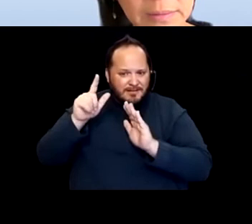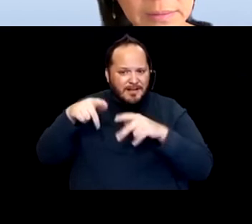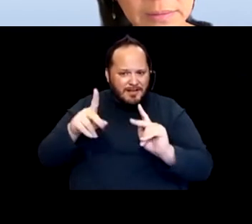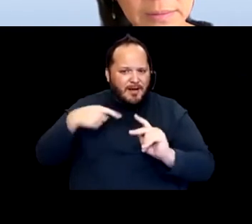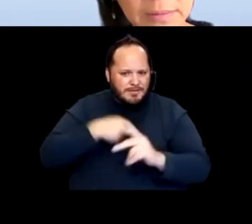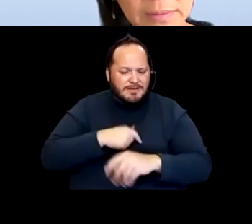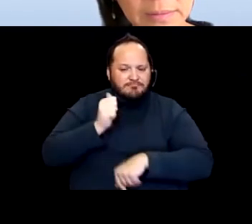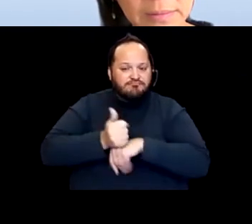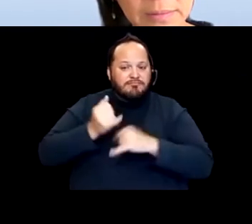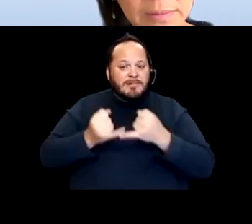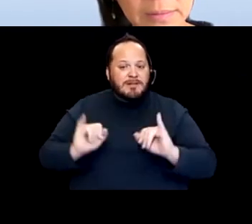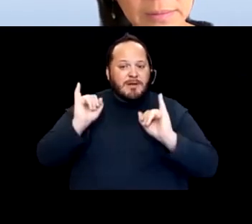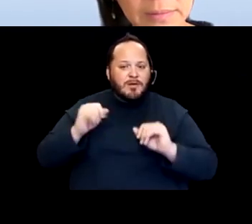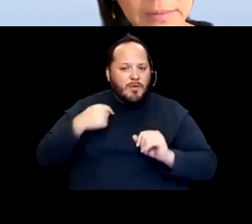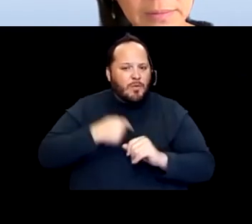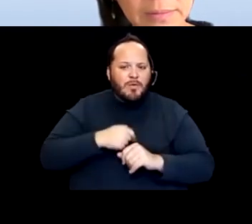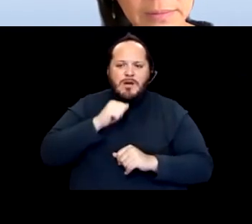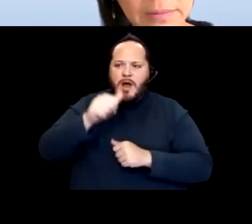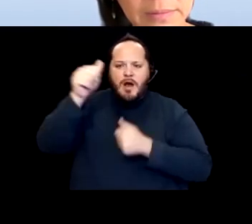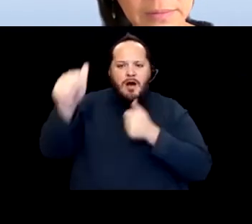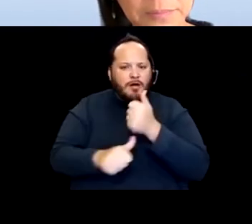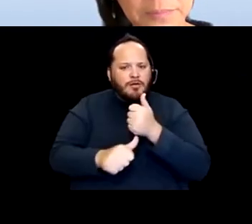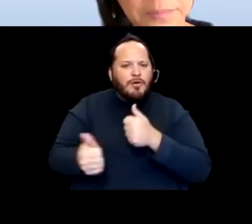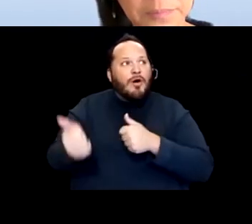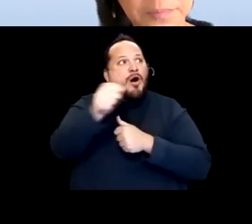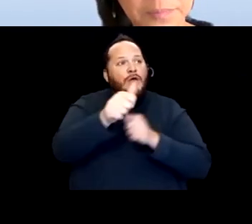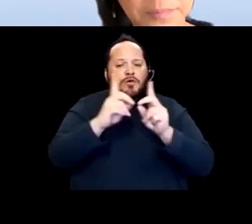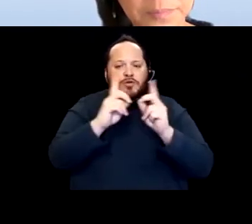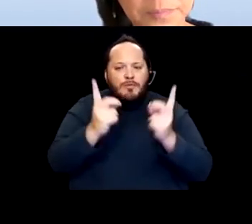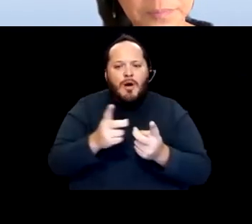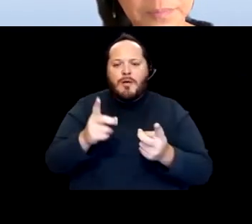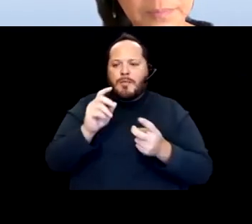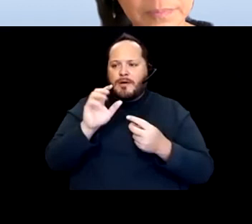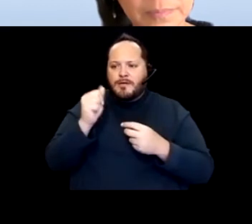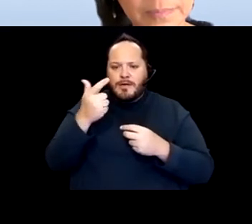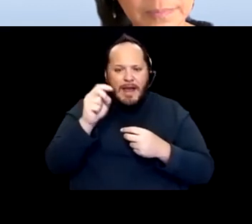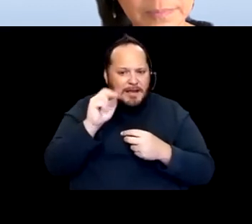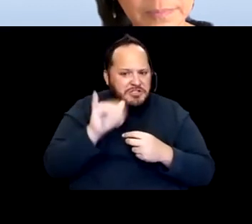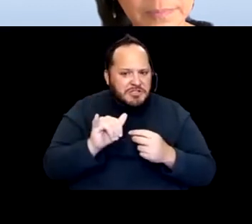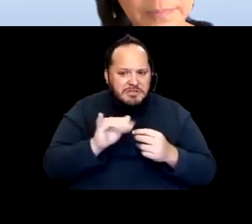And we administratively aren't under any other department or agency. We report directly to, organizationally